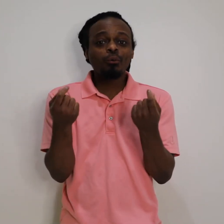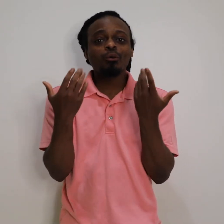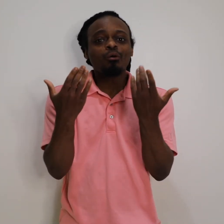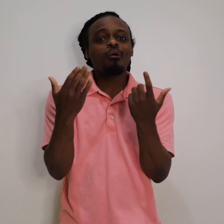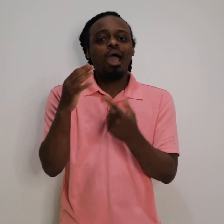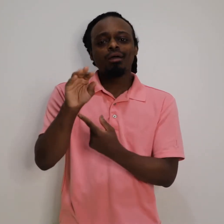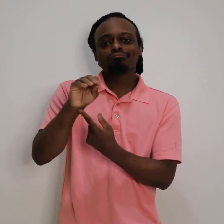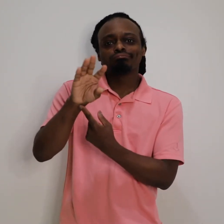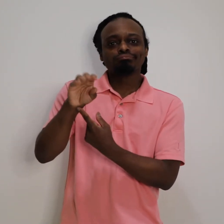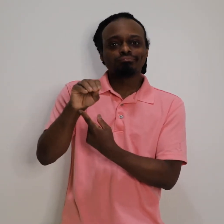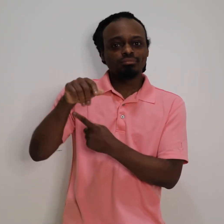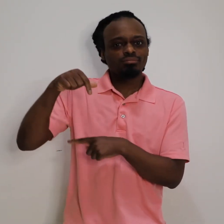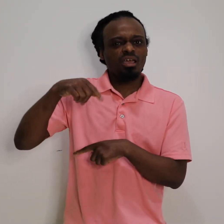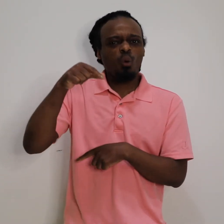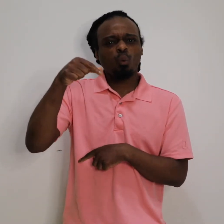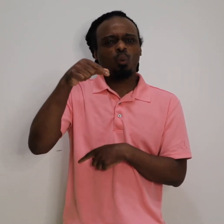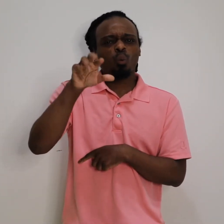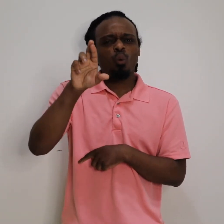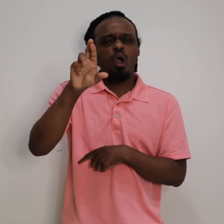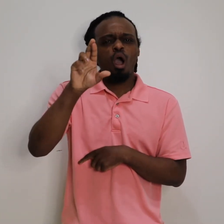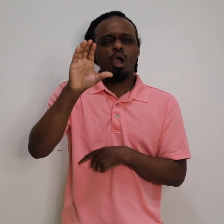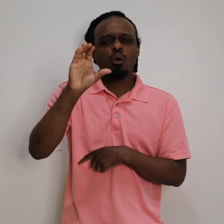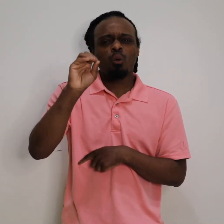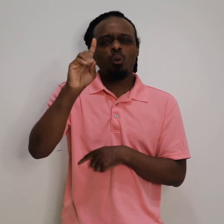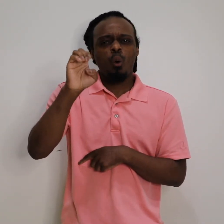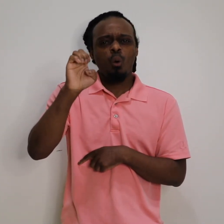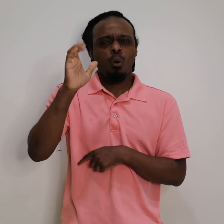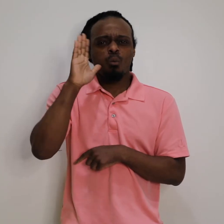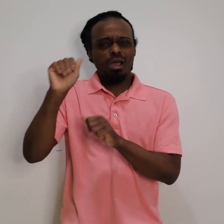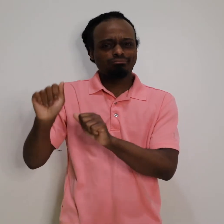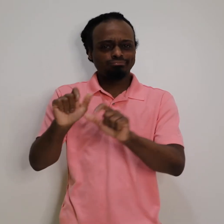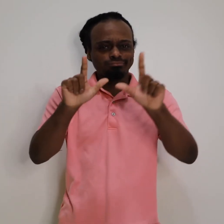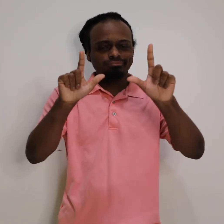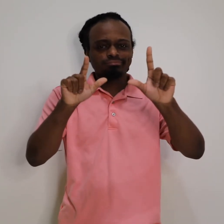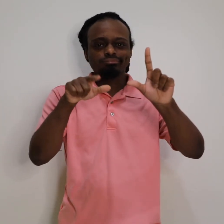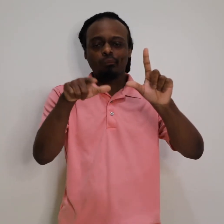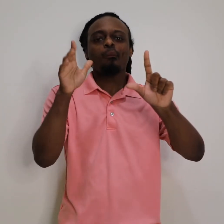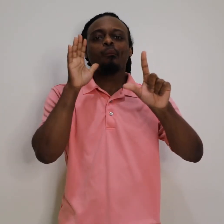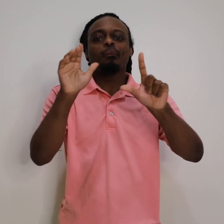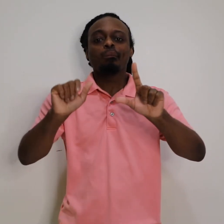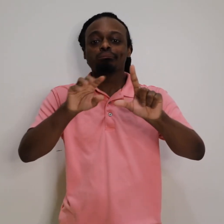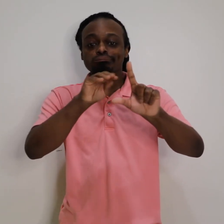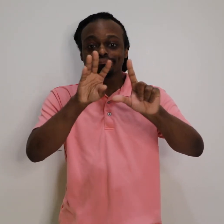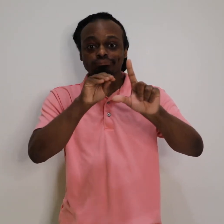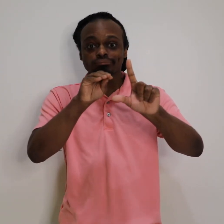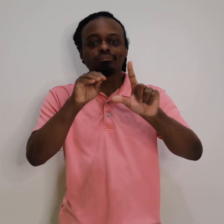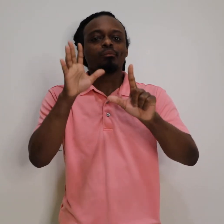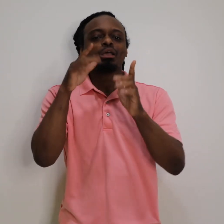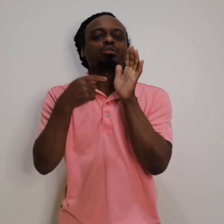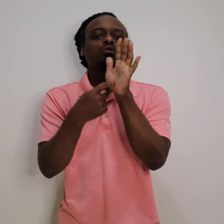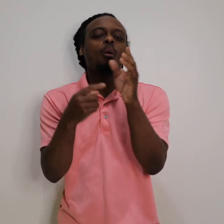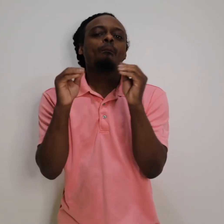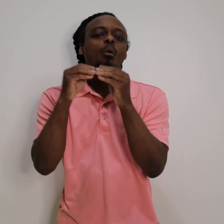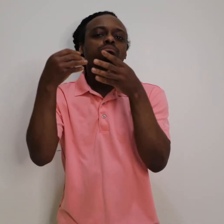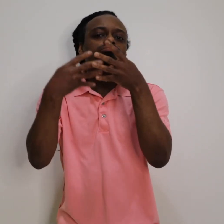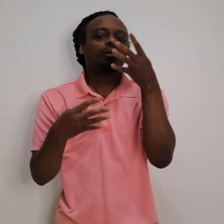We have a QR code you can scan with your phone’s camera and that will provide you more information